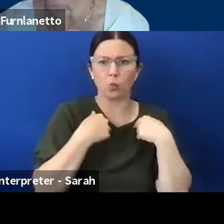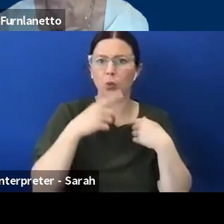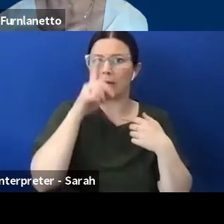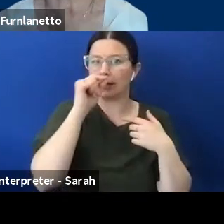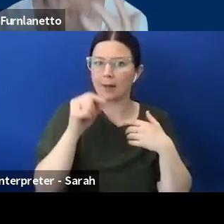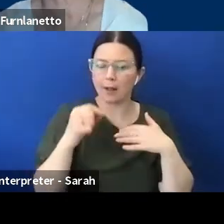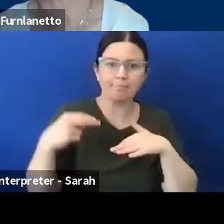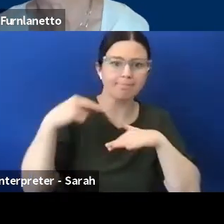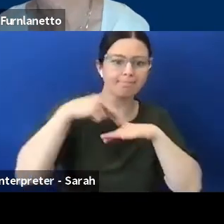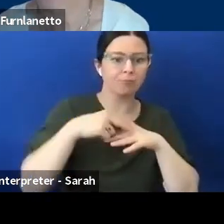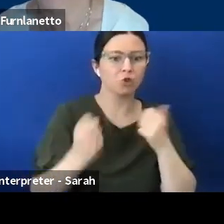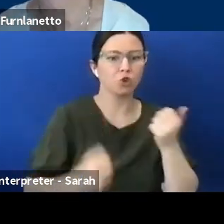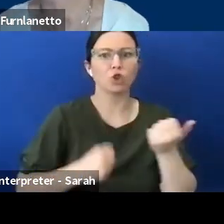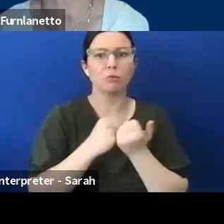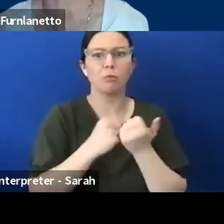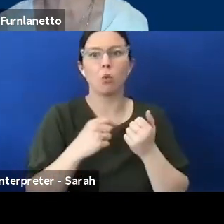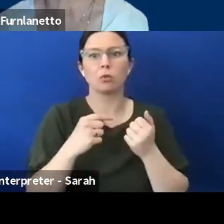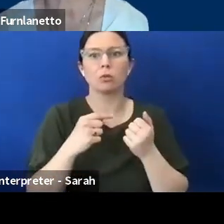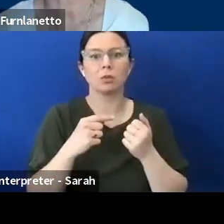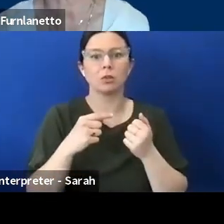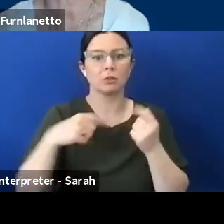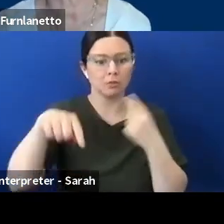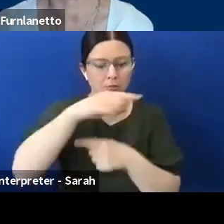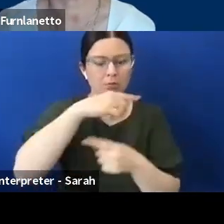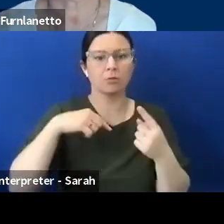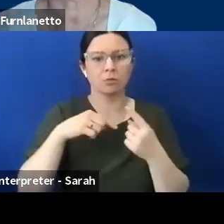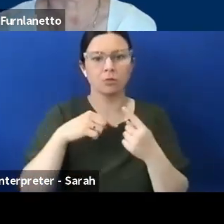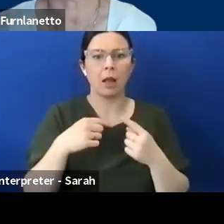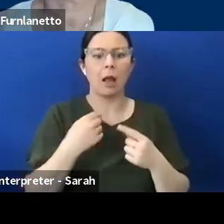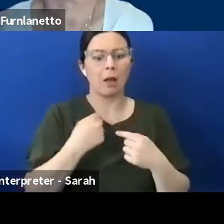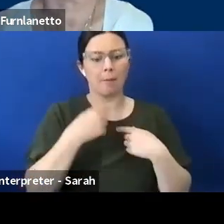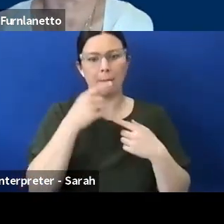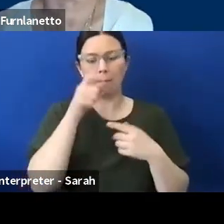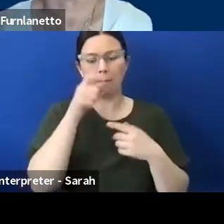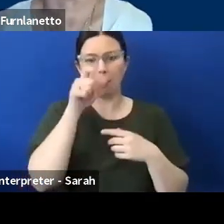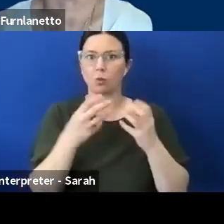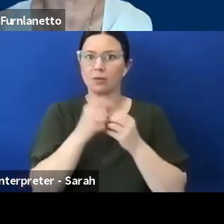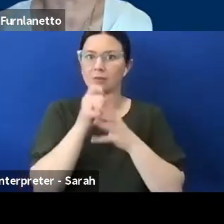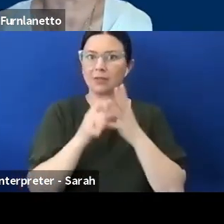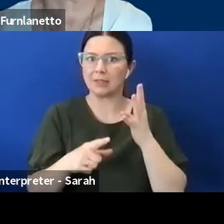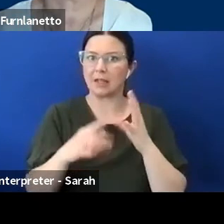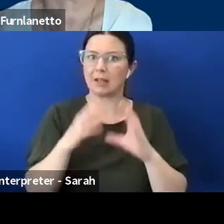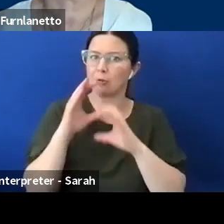in communicating and how important that would be NAZIM: definitely Colleen thanks for that so